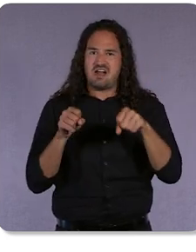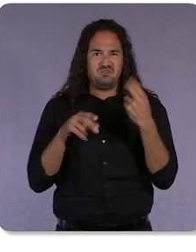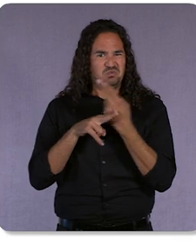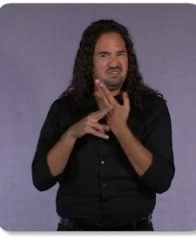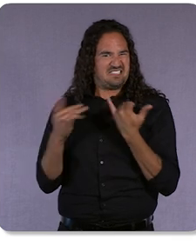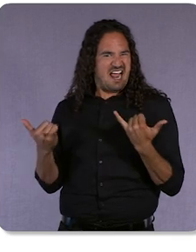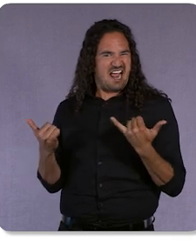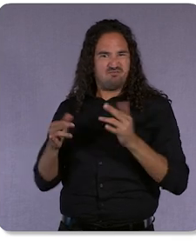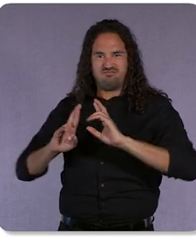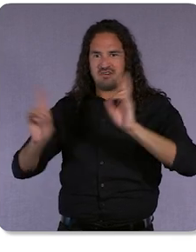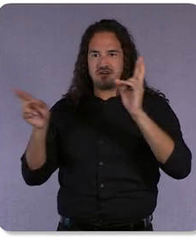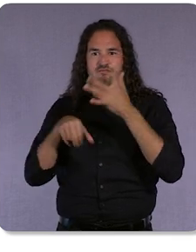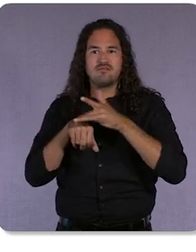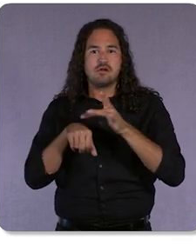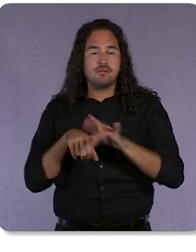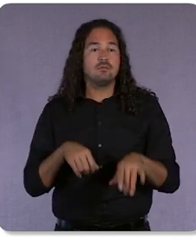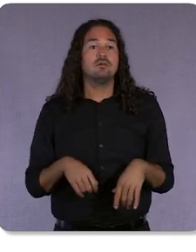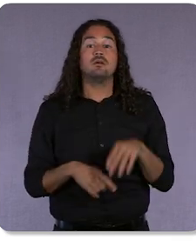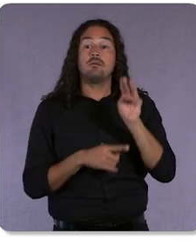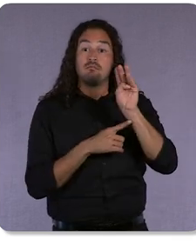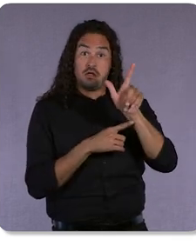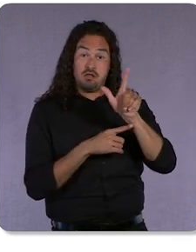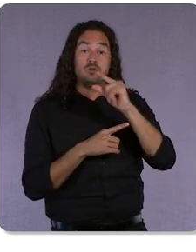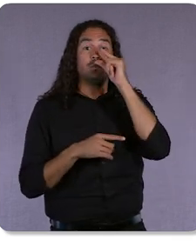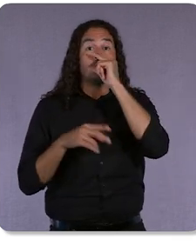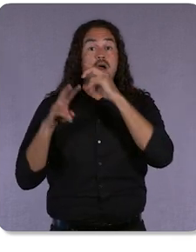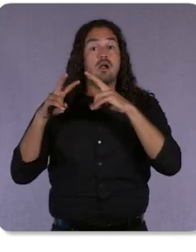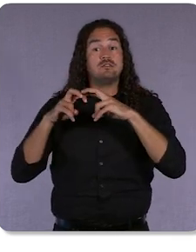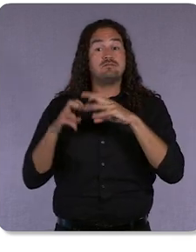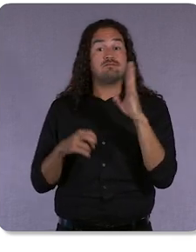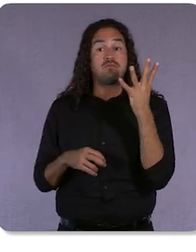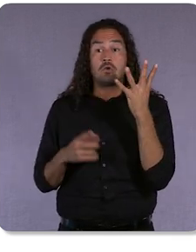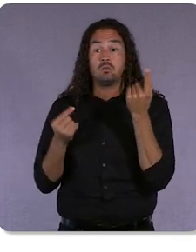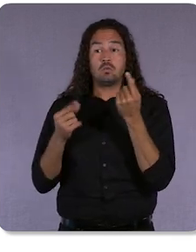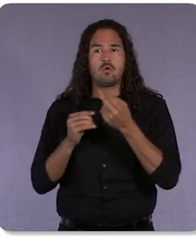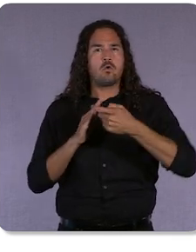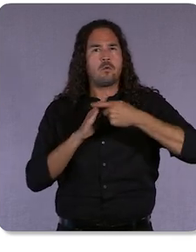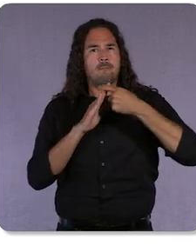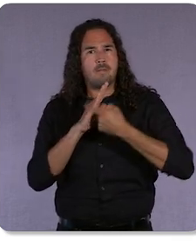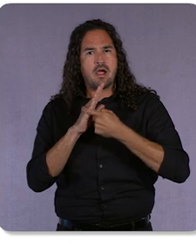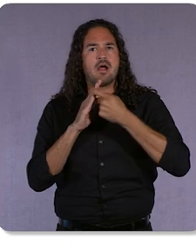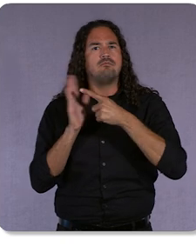Using machine learning, Google Analytics 4 automatically uncovers insights that you can